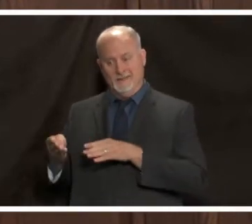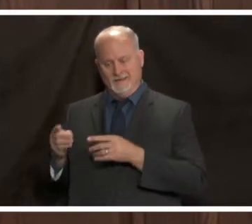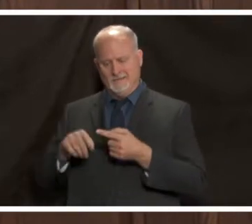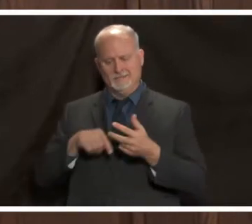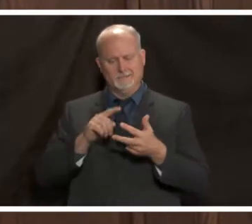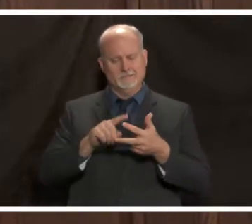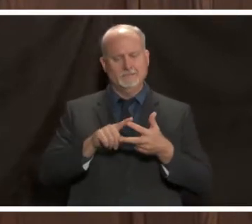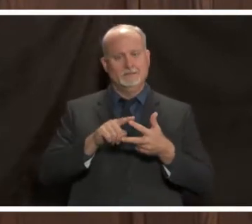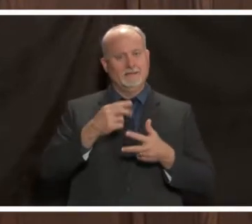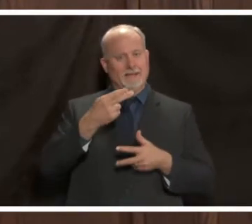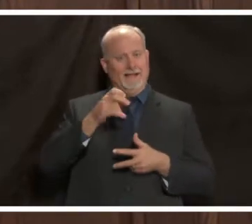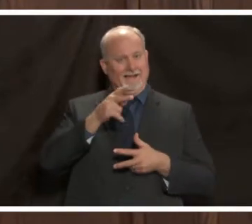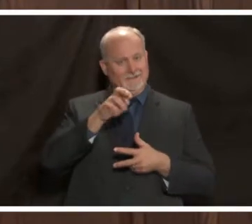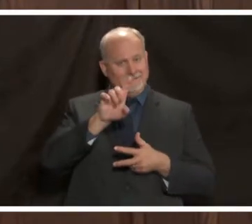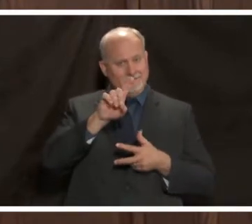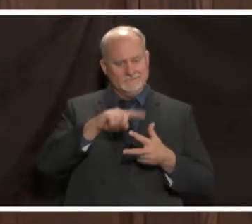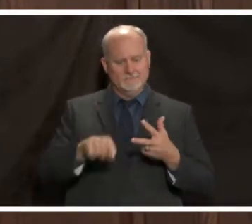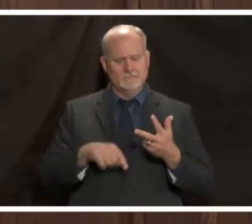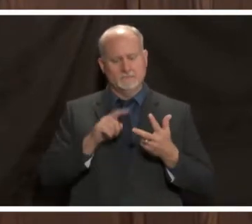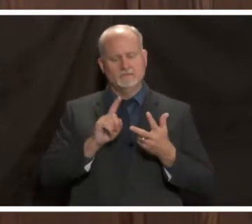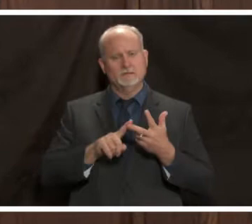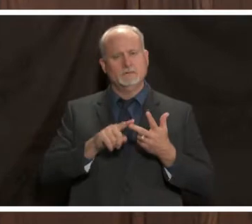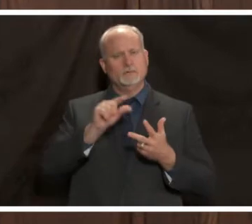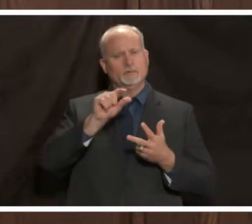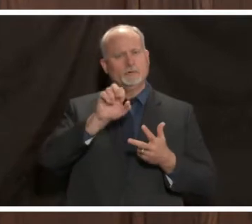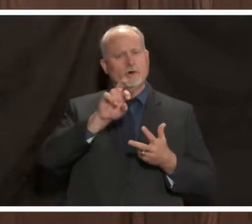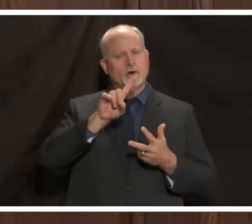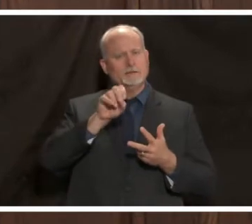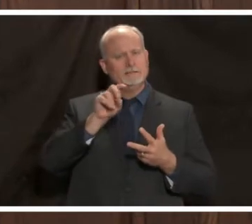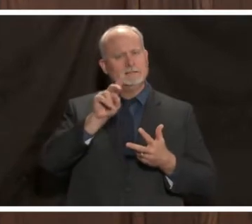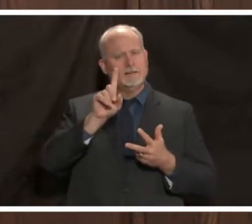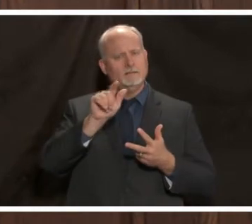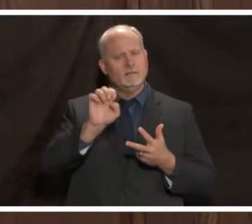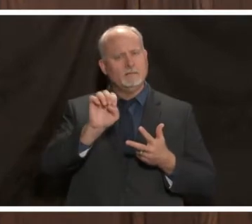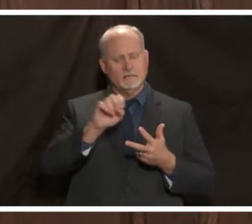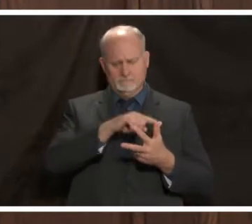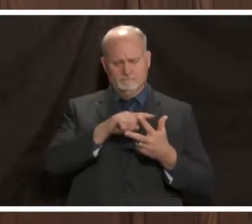are open to care for you for covid 19 and also for non-coveted related complaints